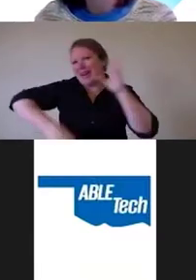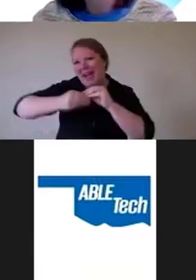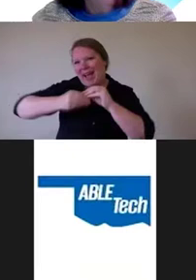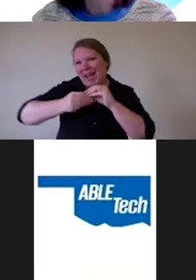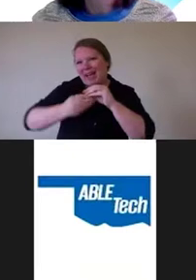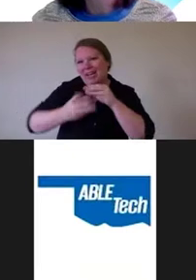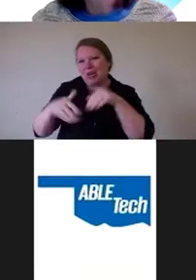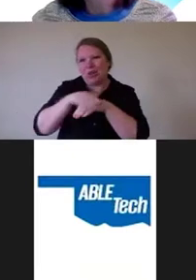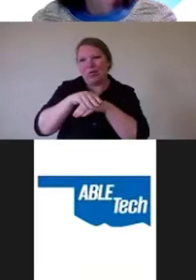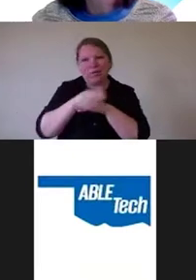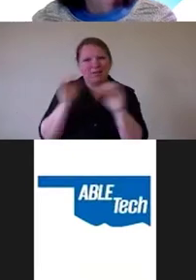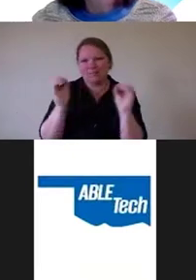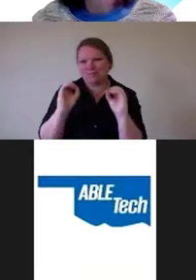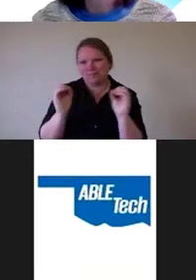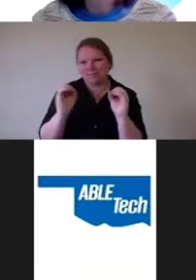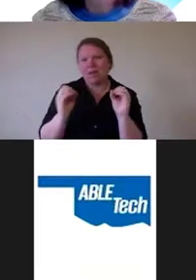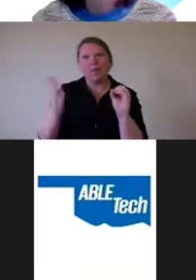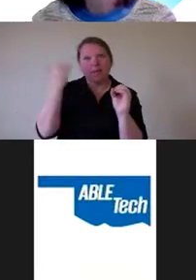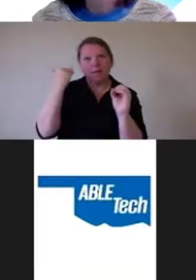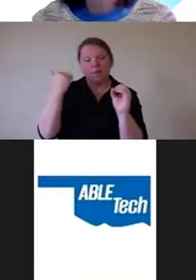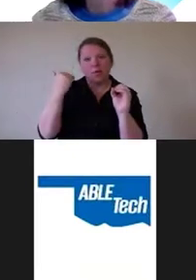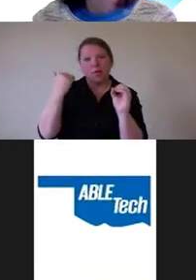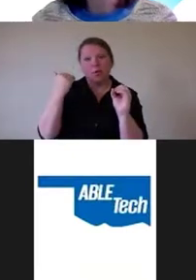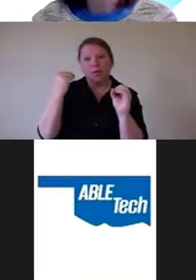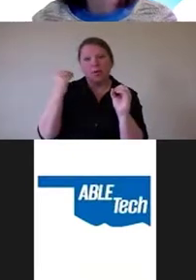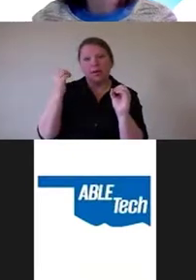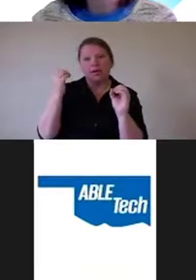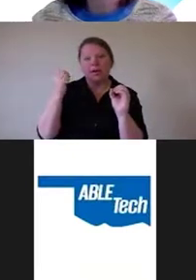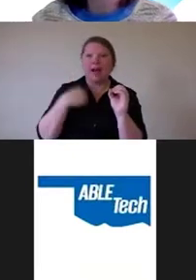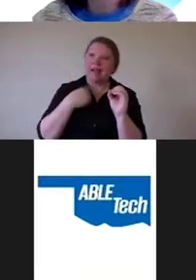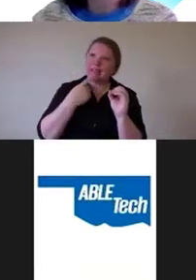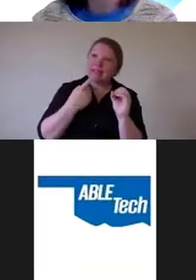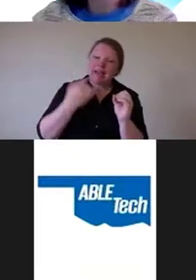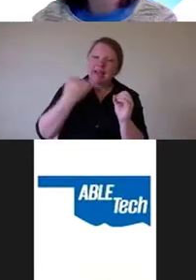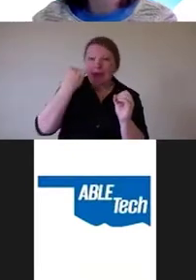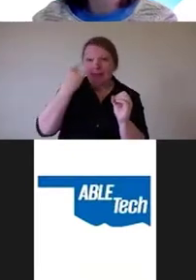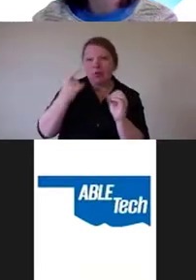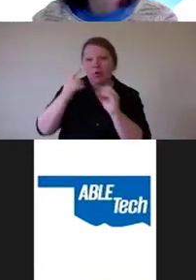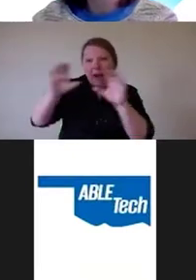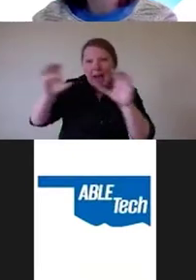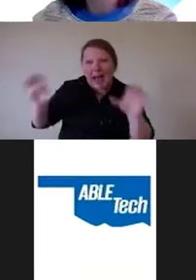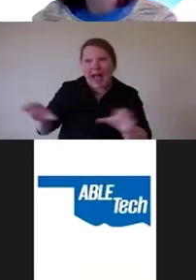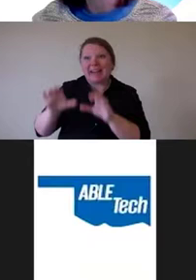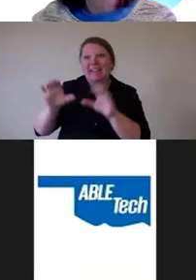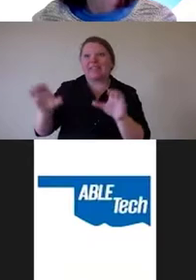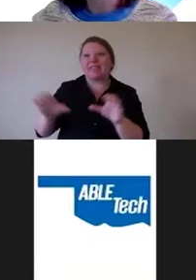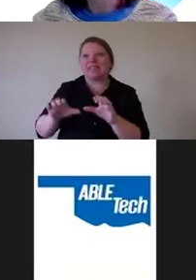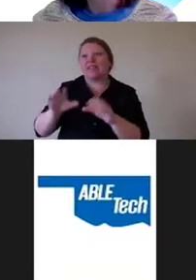I used to say that if you were actively remediating that an overlay might